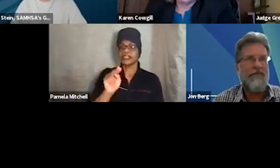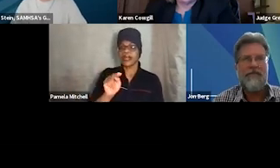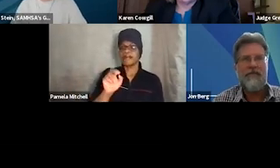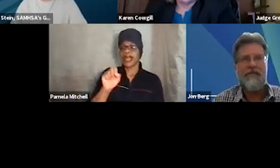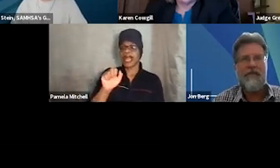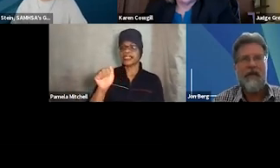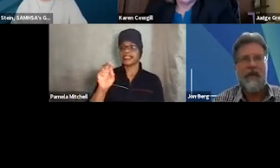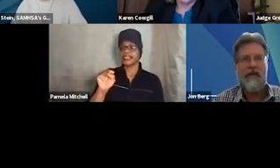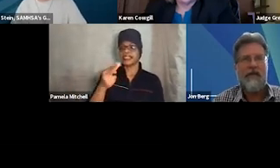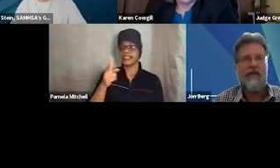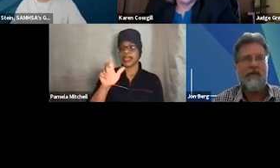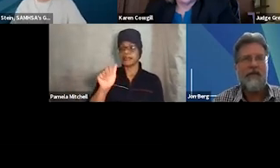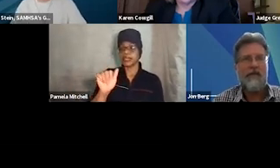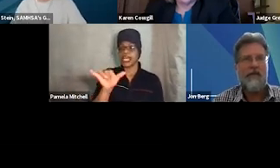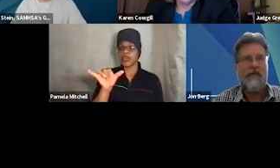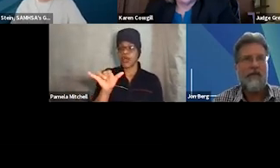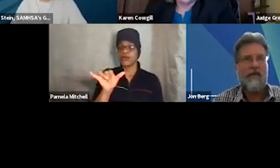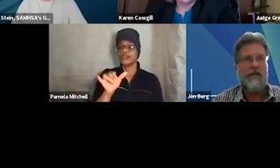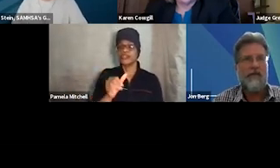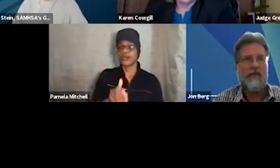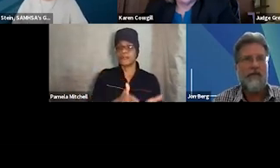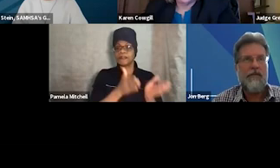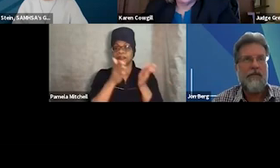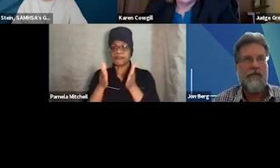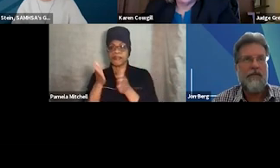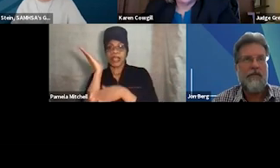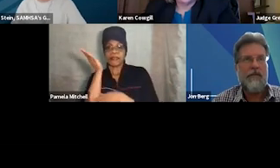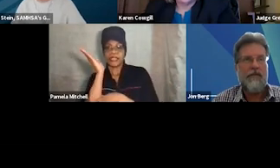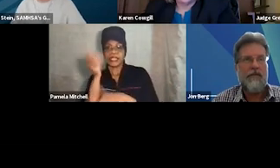And we'll also move into presentations from our speakers.